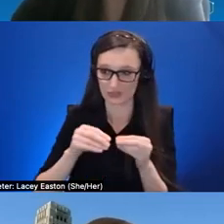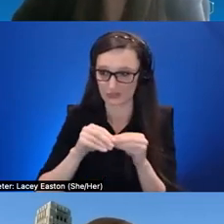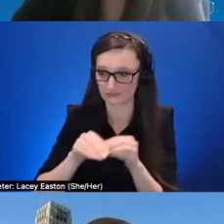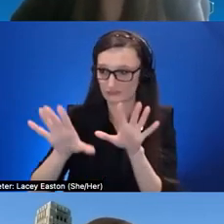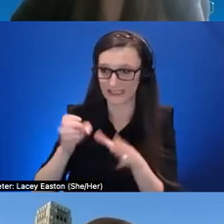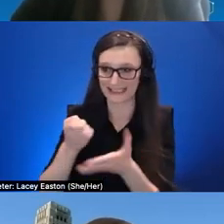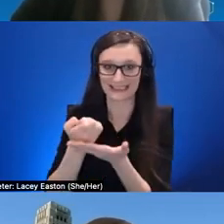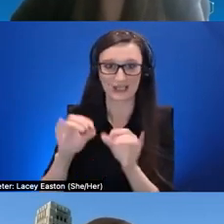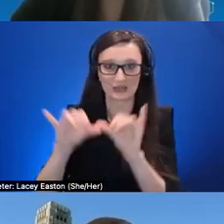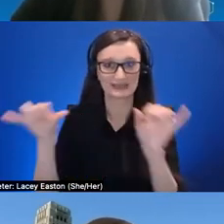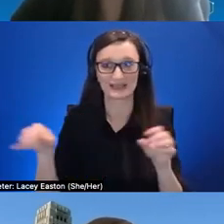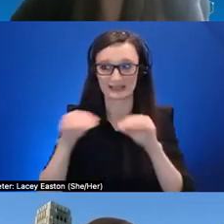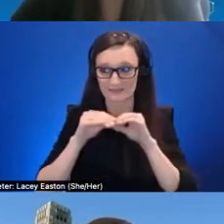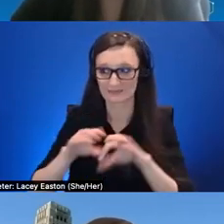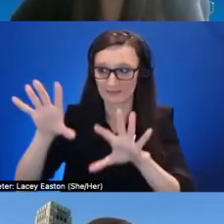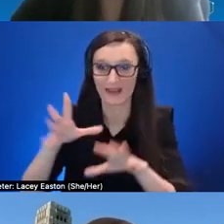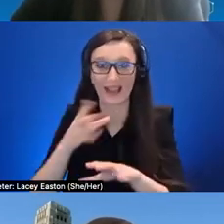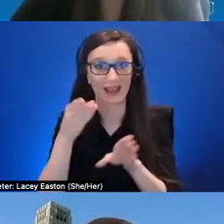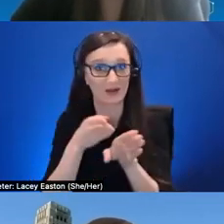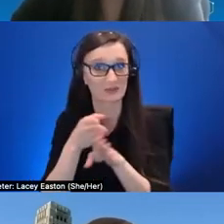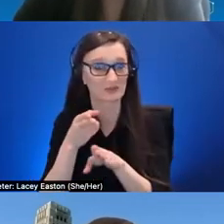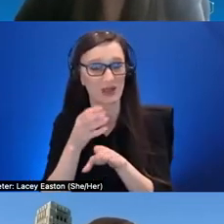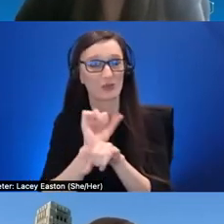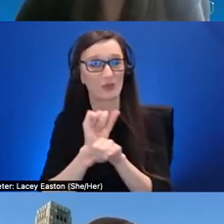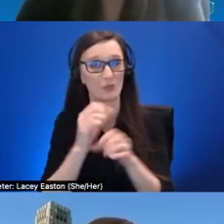in the whole workflow of the user rather than adding additional overhead